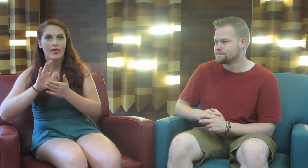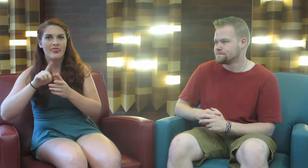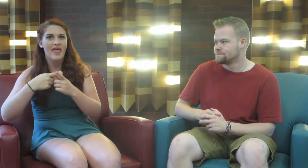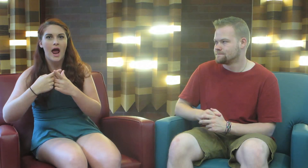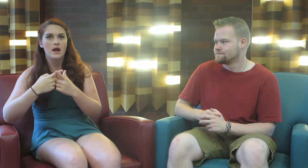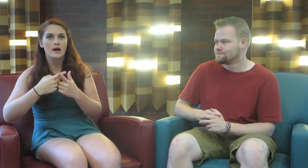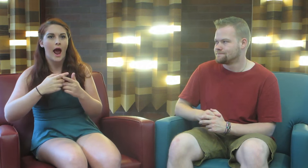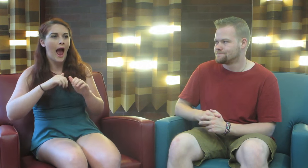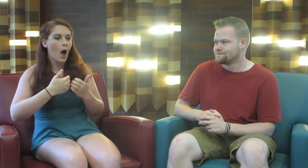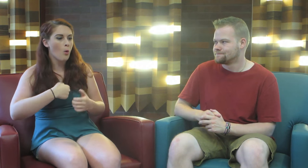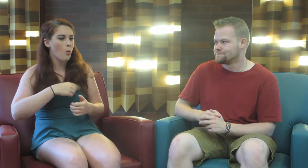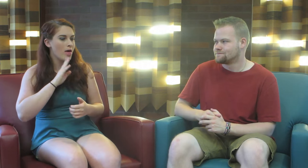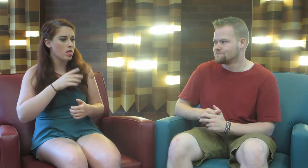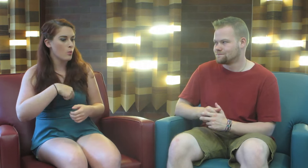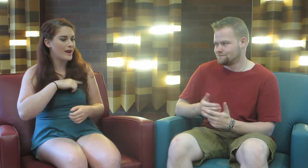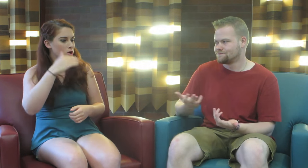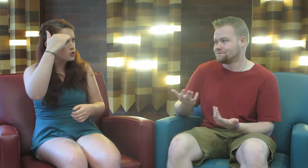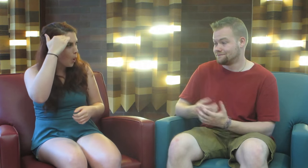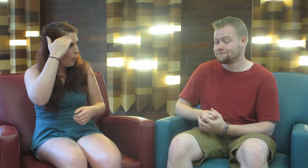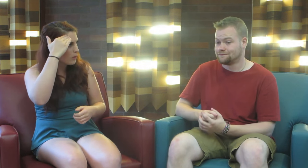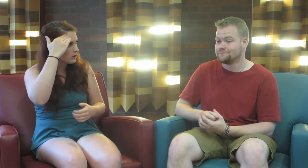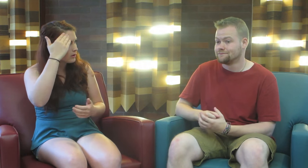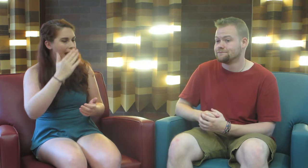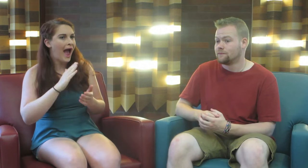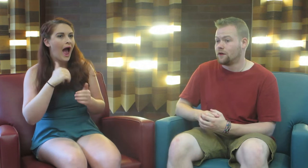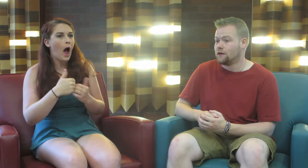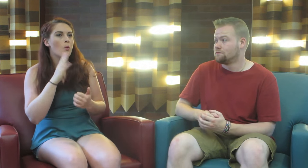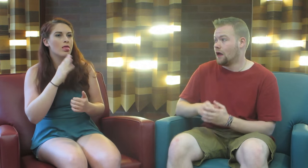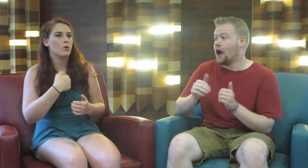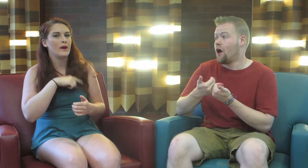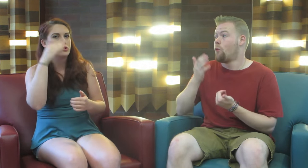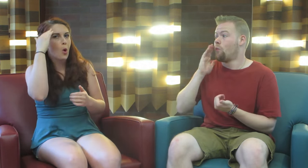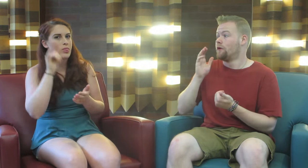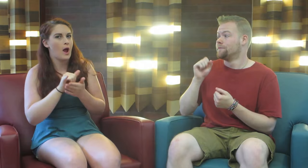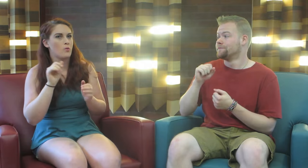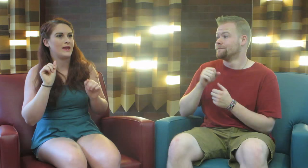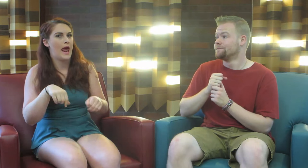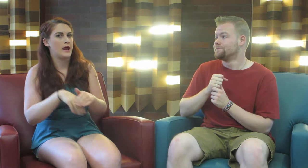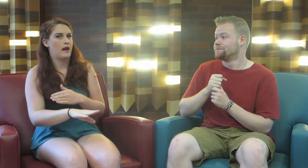then how will we know, how will we know that we can get in?